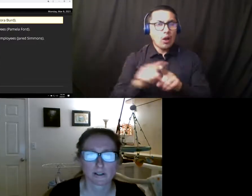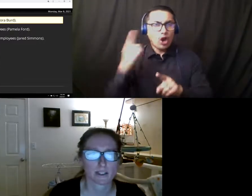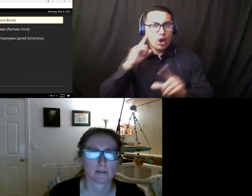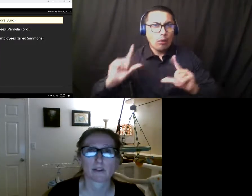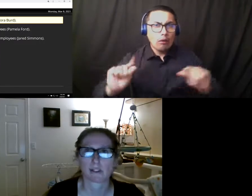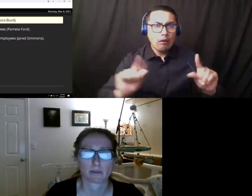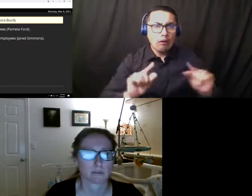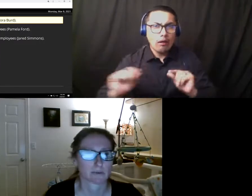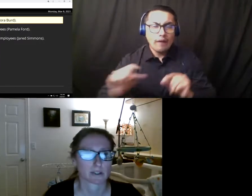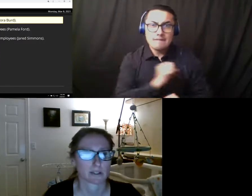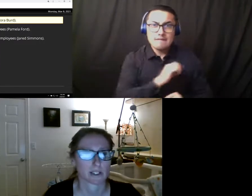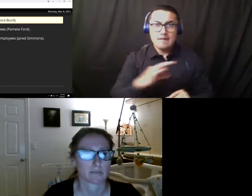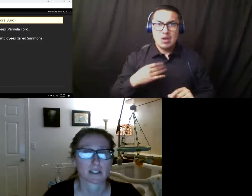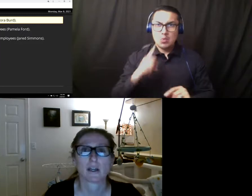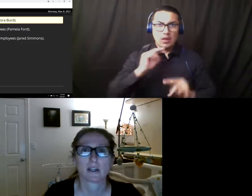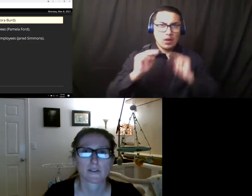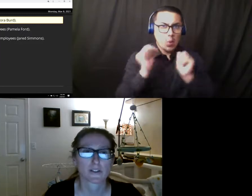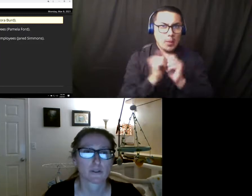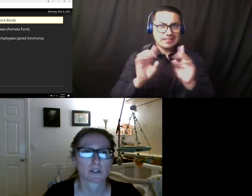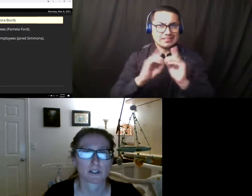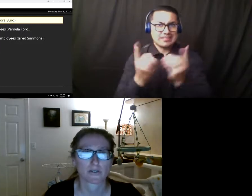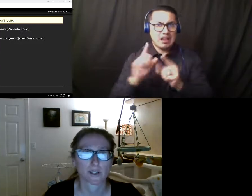District about the upcoming return to campus. This rumor is false.